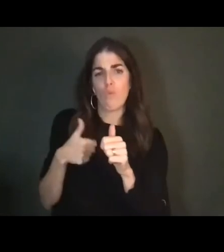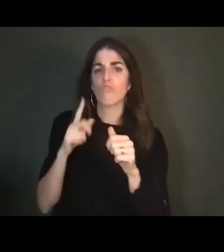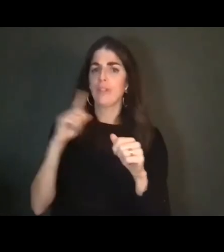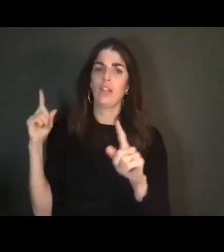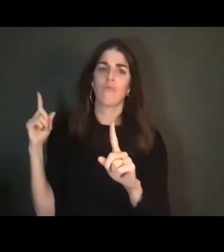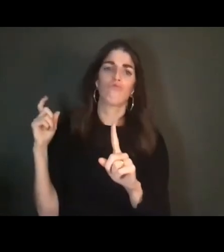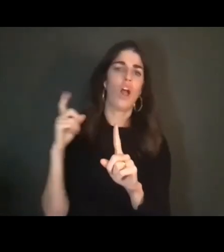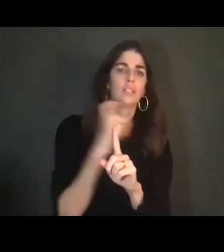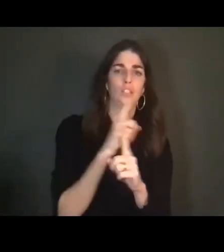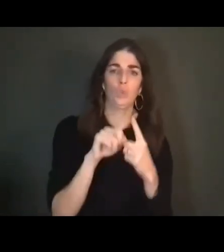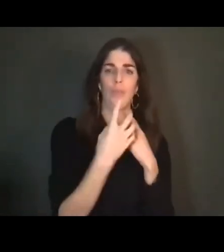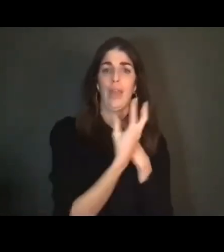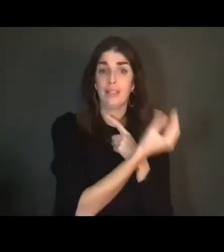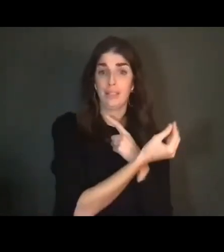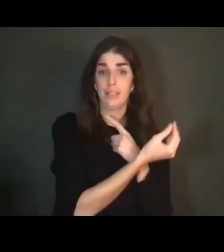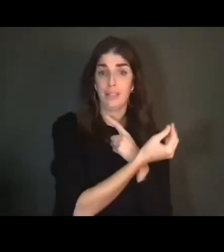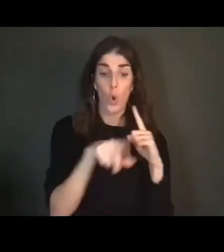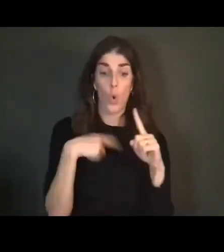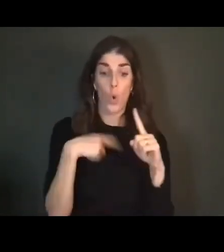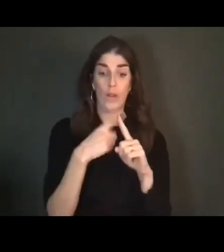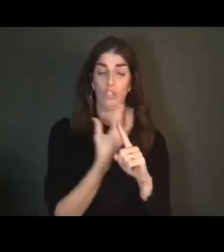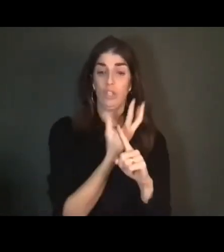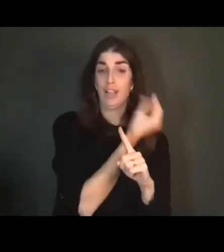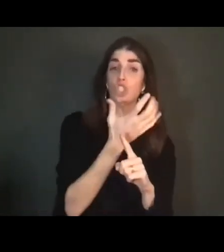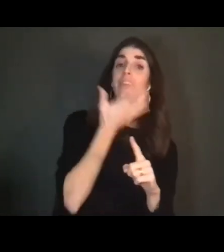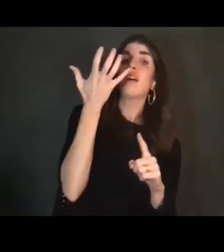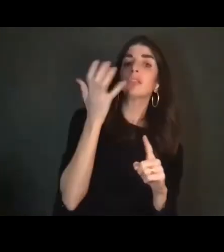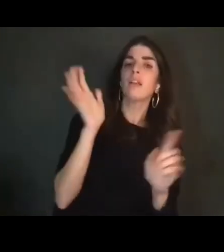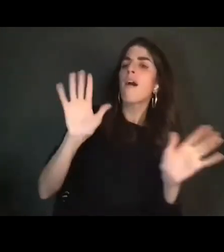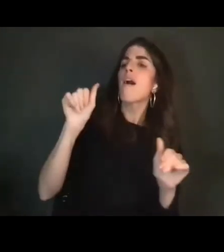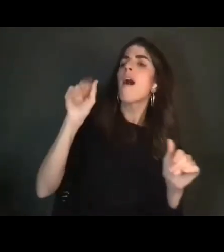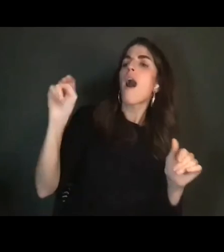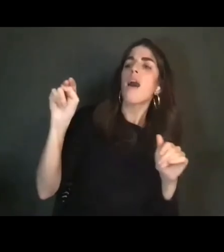exit. When she's just off-stage, she yells back: An'! Don't forget the laundry detergent!